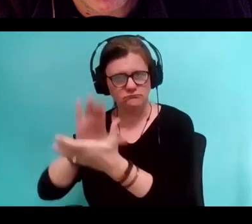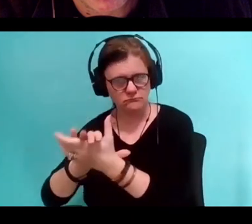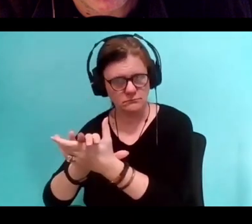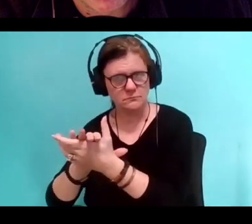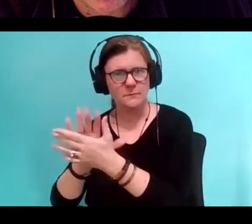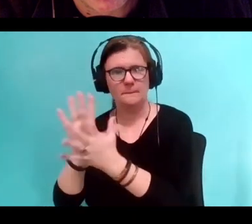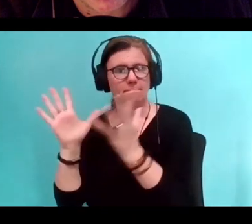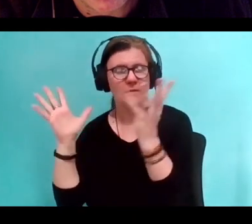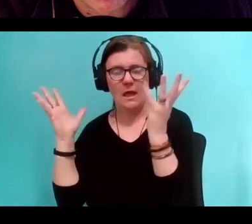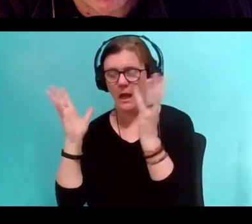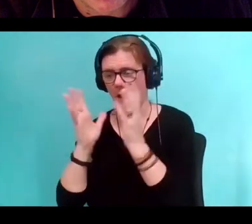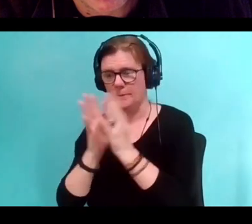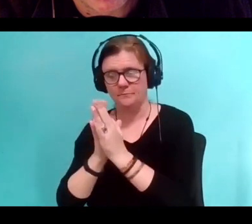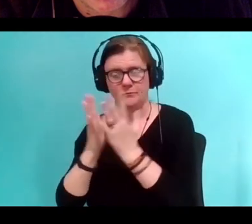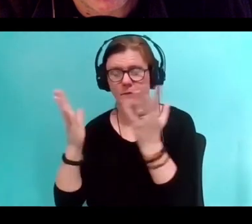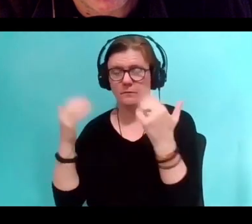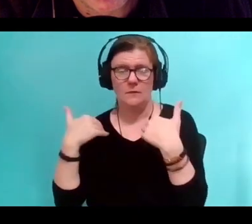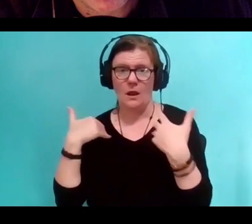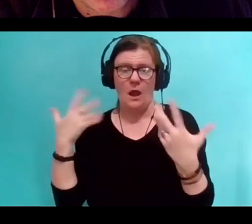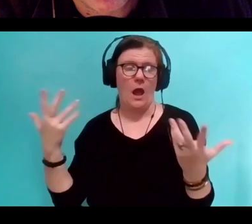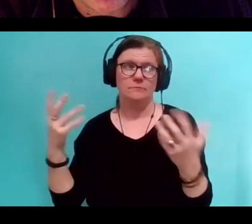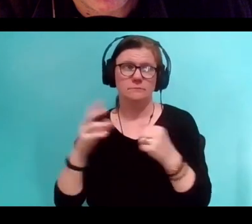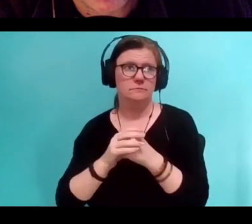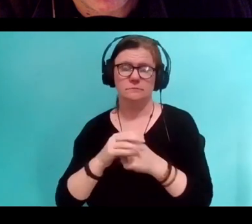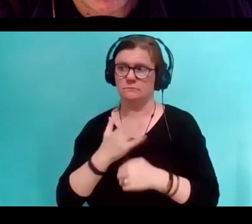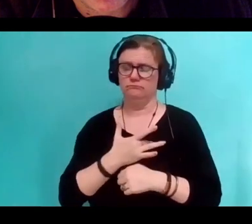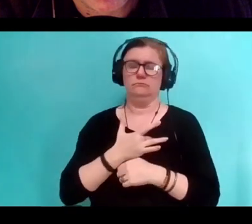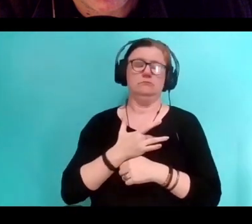I find just immensely moving and admirable.